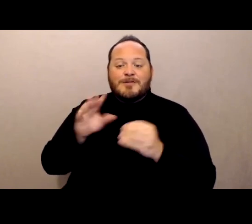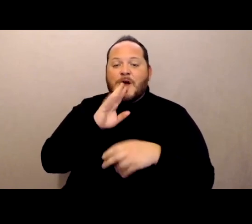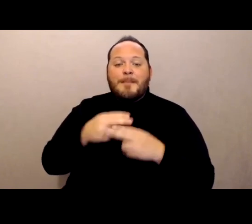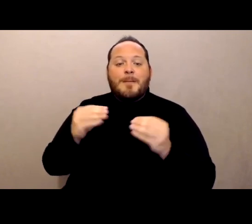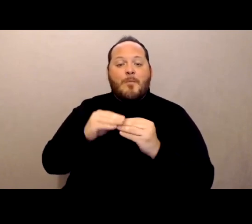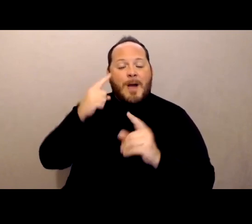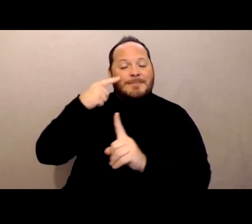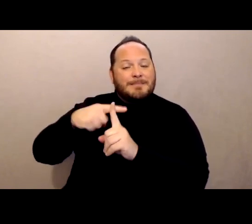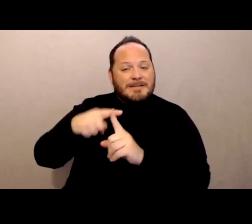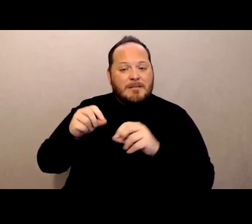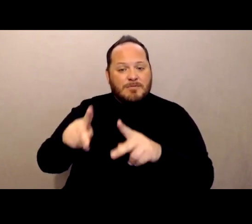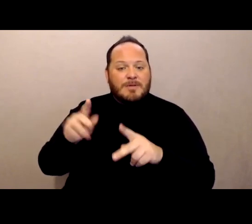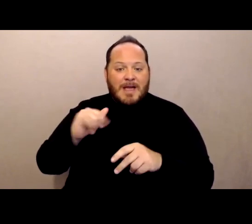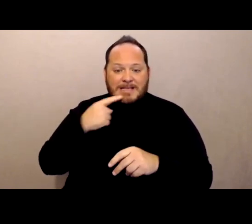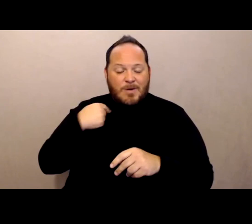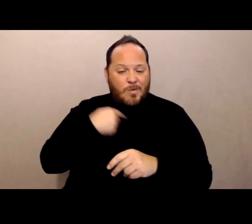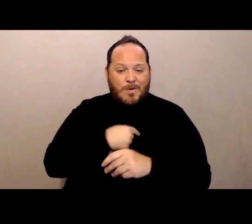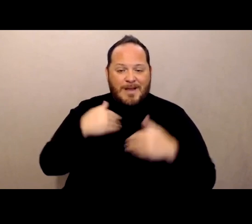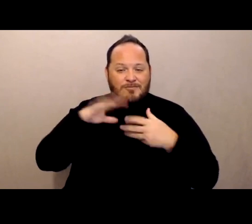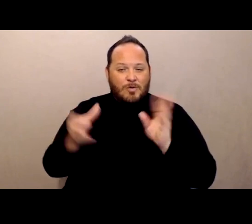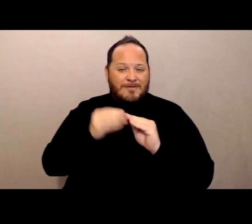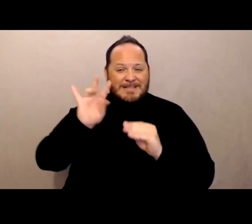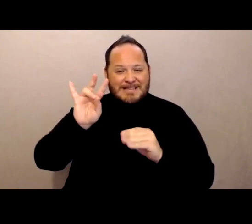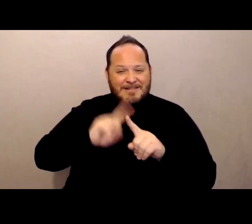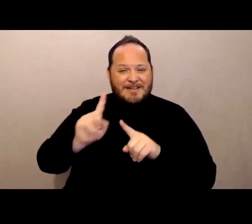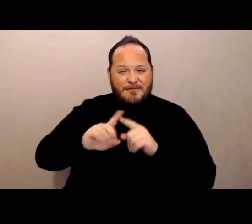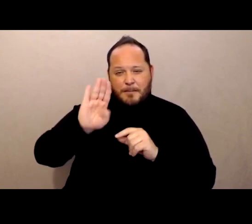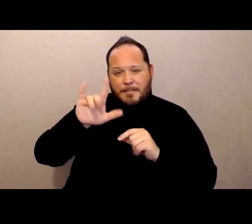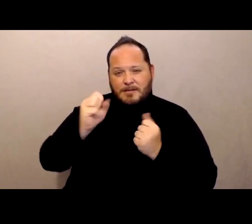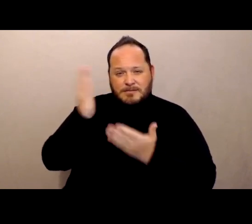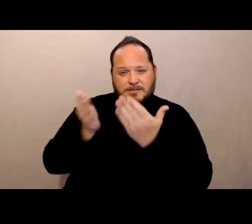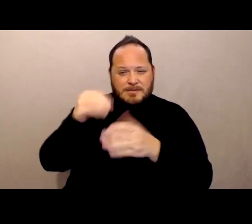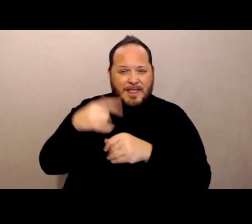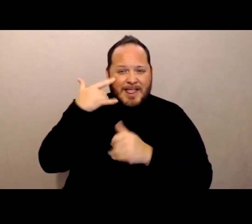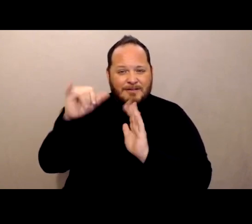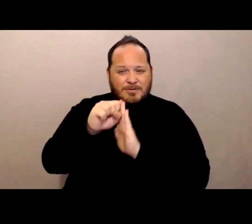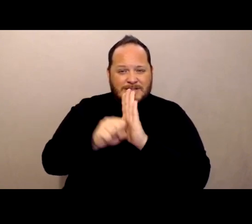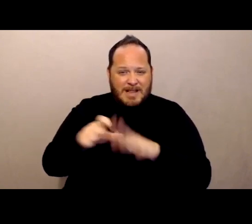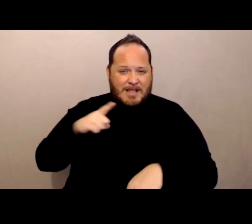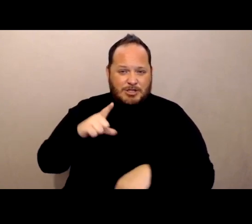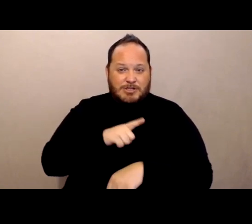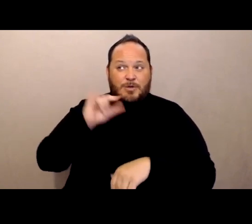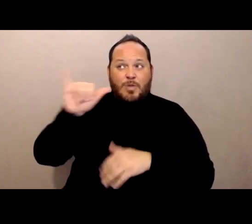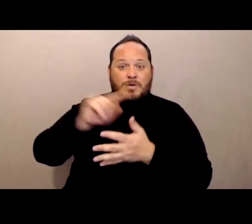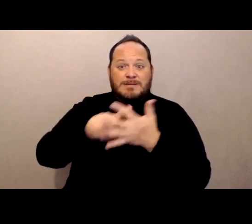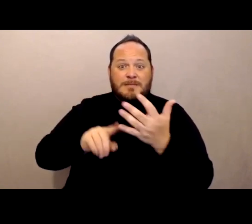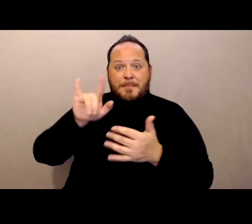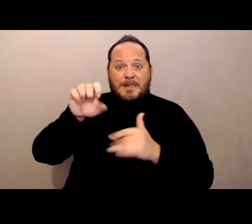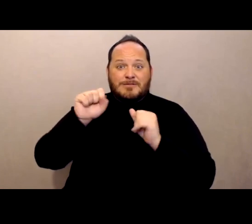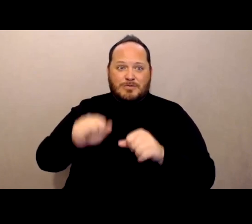we have seven bills in the California legislature, they could use everybody's support. It's a good year for supporting bills because